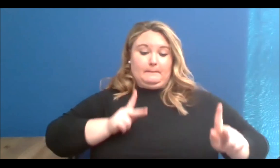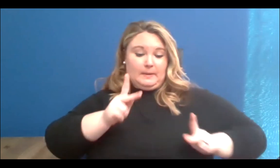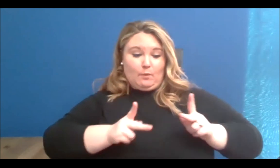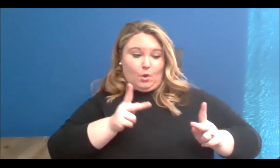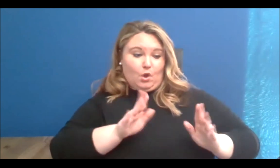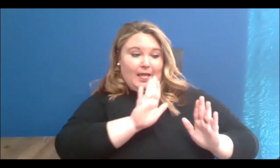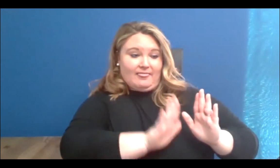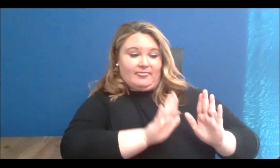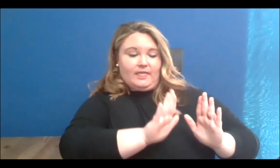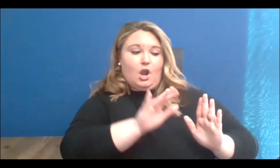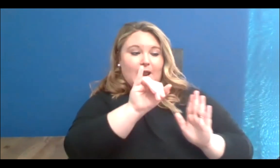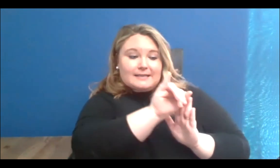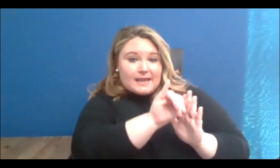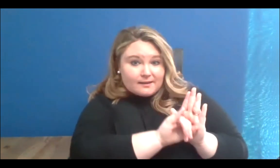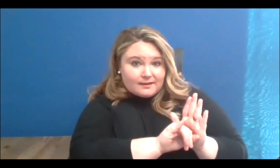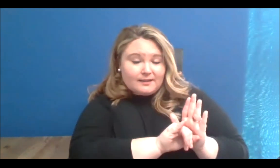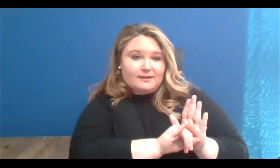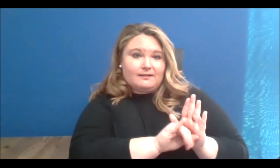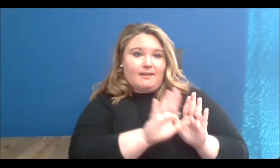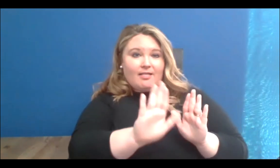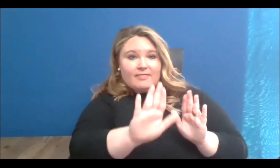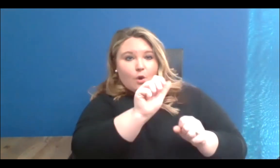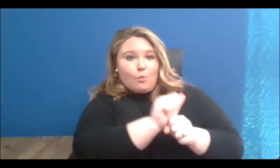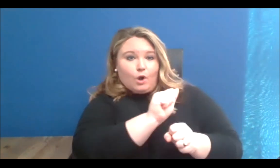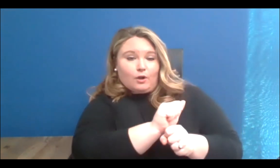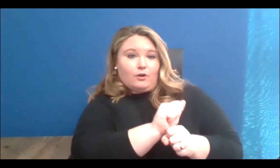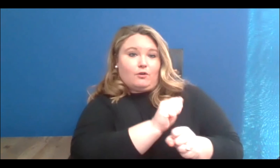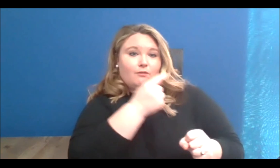claiming space and the work that's being done to support all the communities